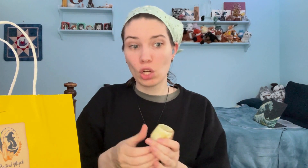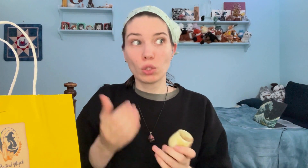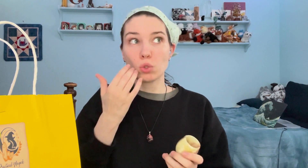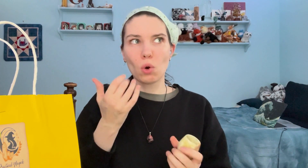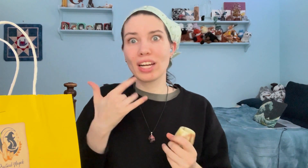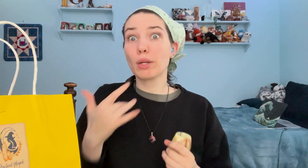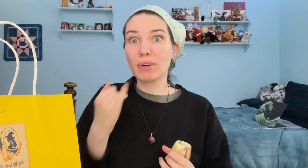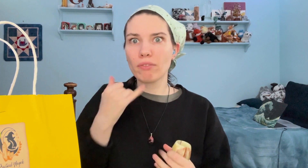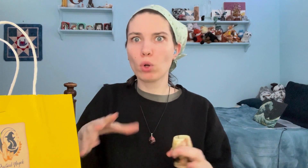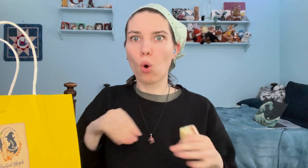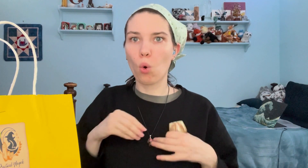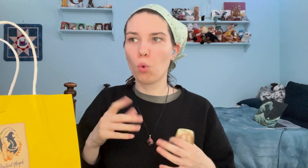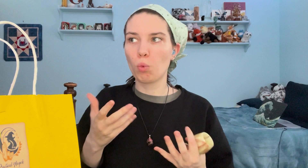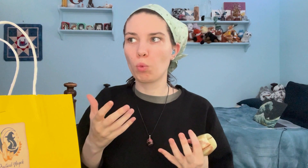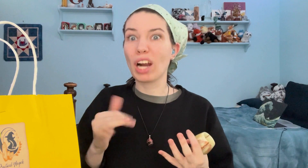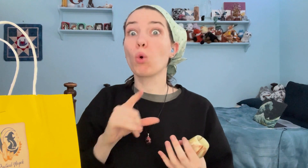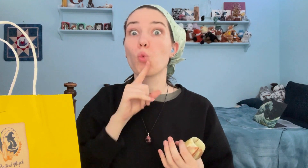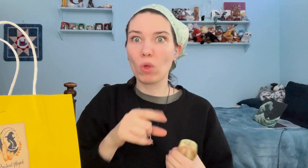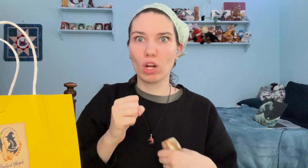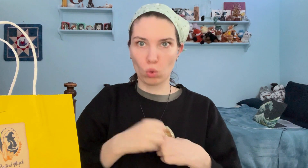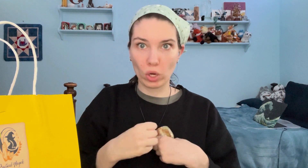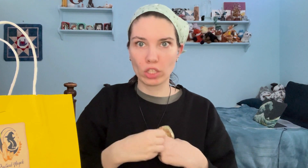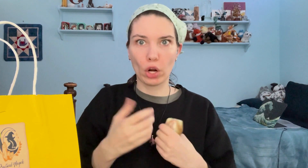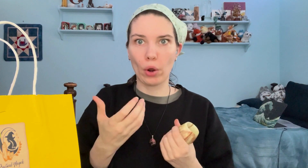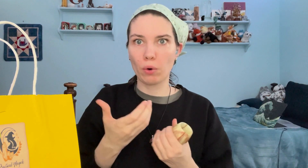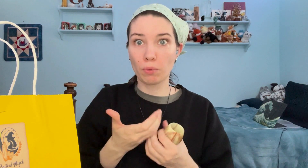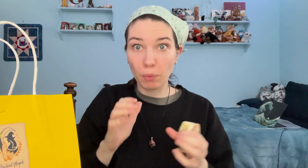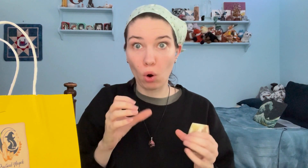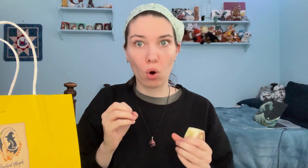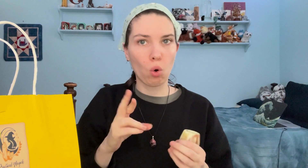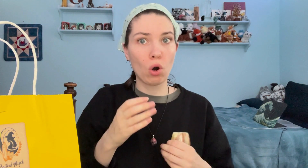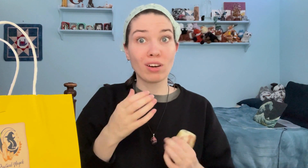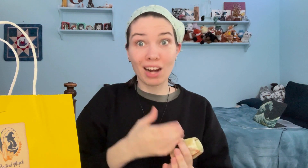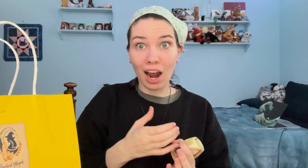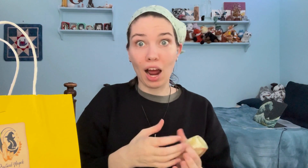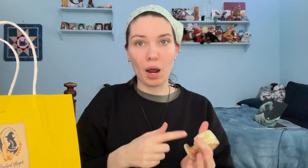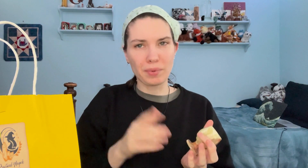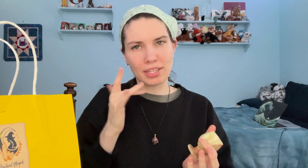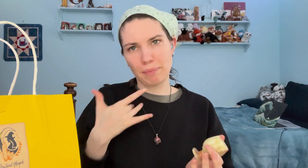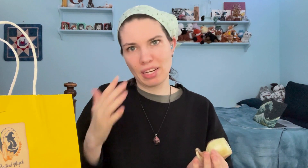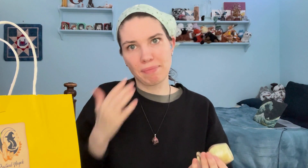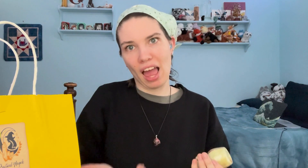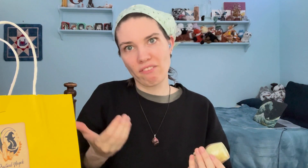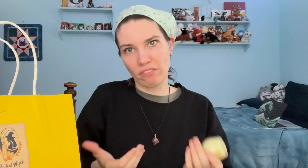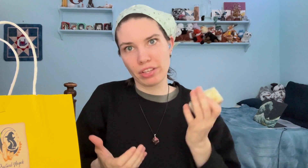You know, usually if you own...like real crystal bowls or cups, they tend to be heavy